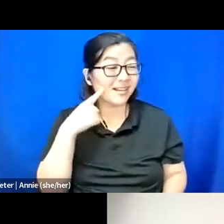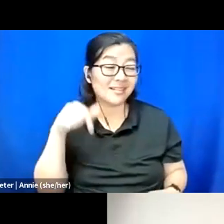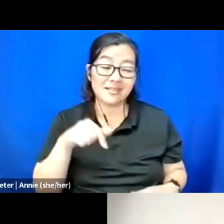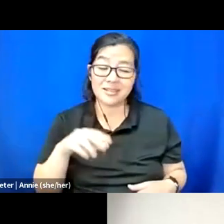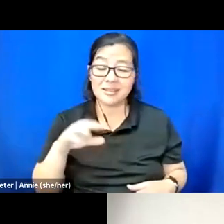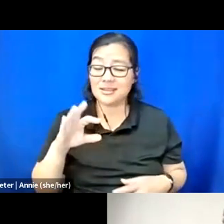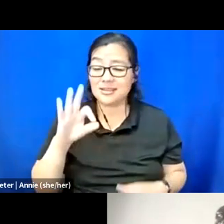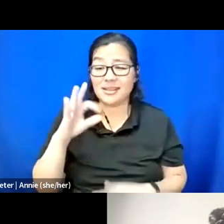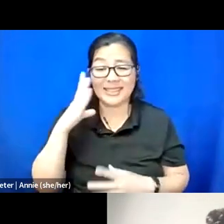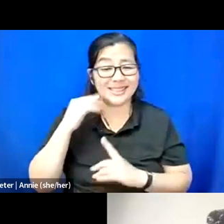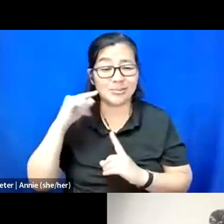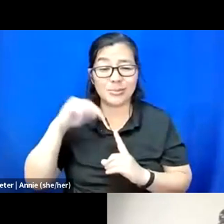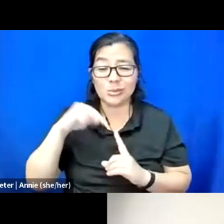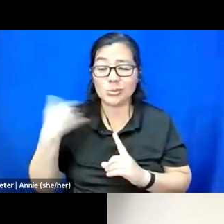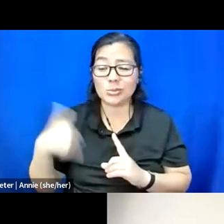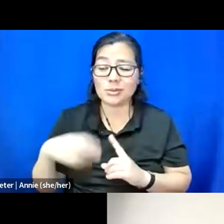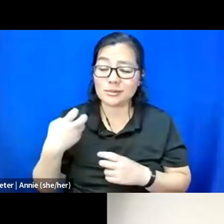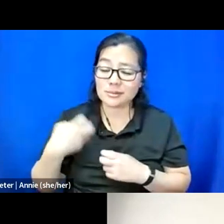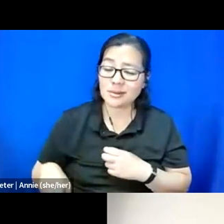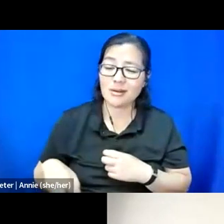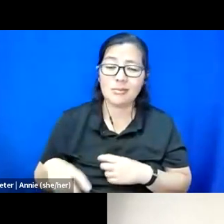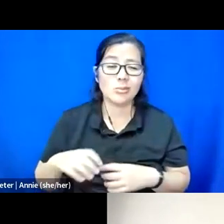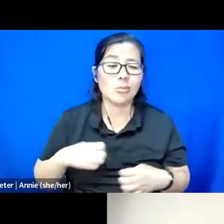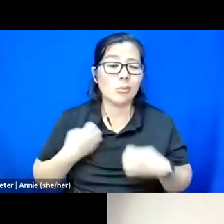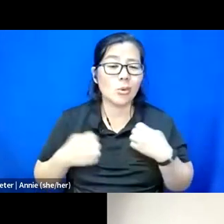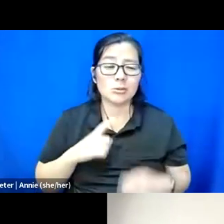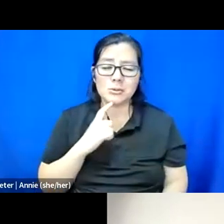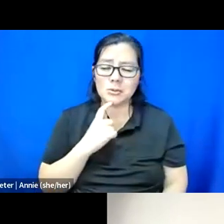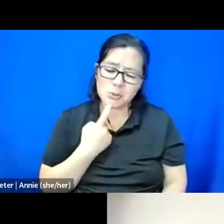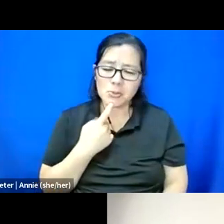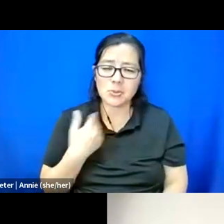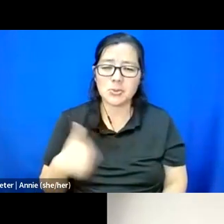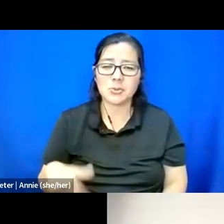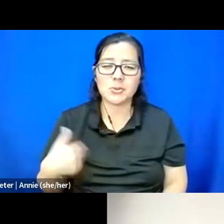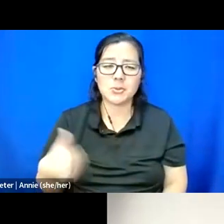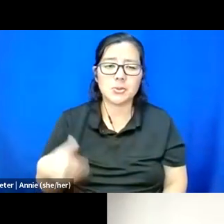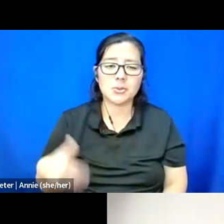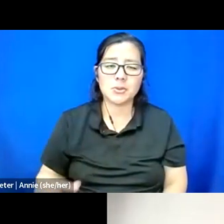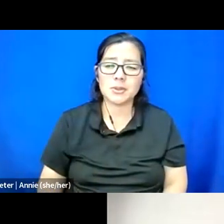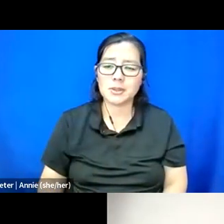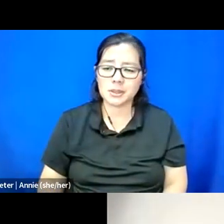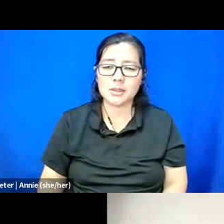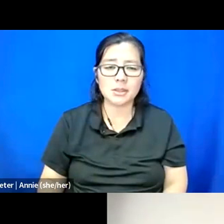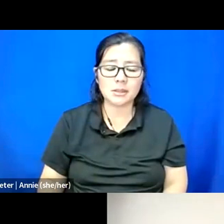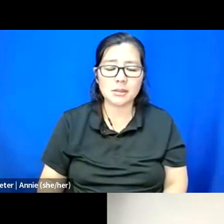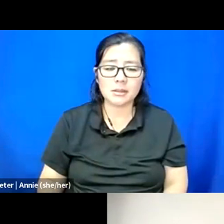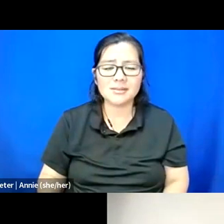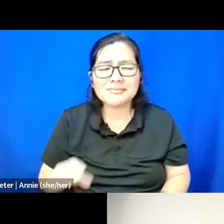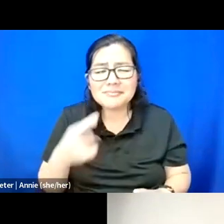This was very emotionally intense in a lot of ways. And yeah, wait, can you repeat the question again?